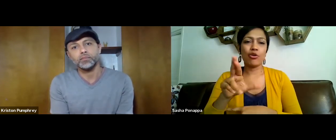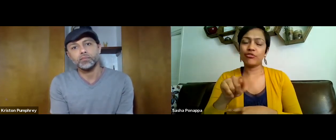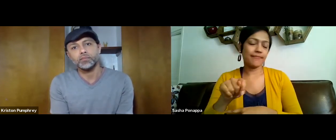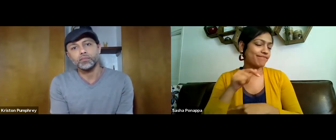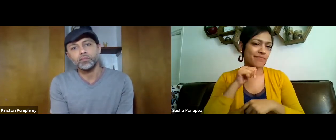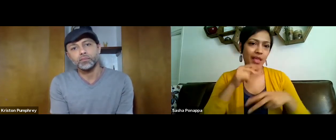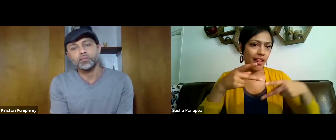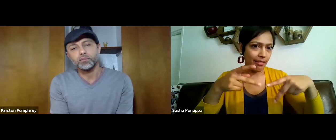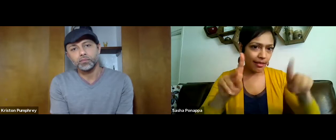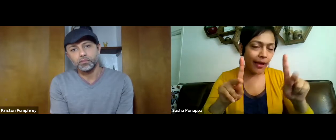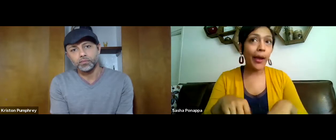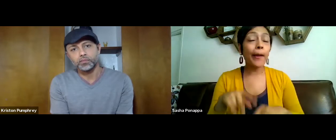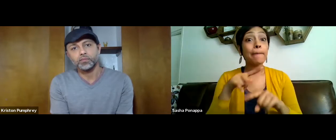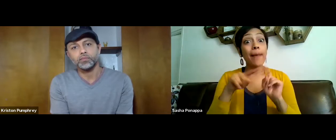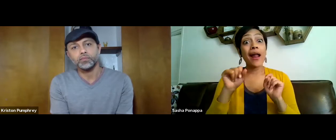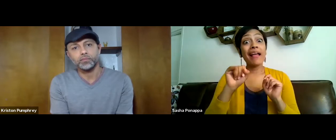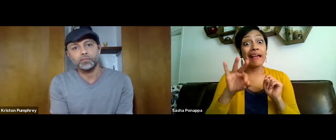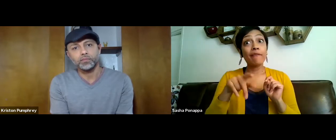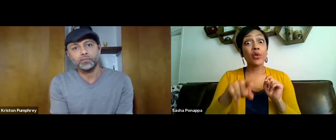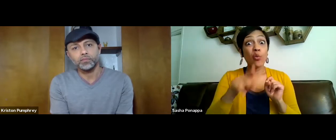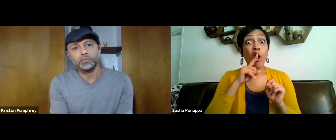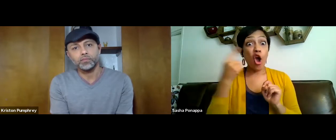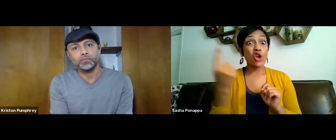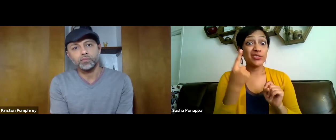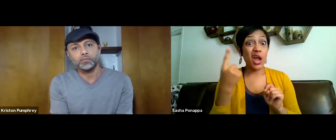or individuals directly but indirectly,